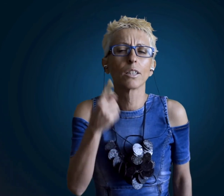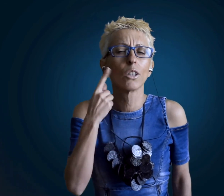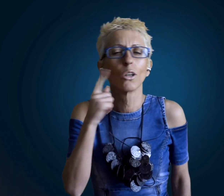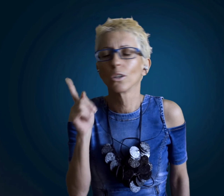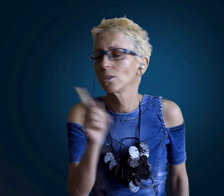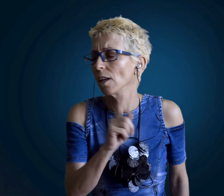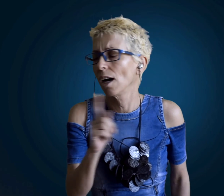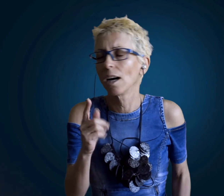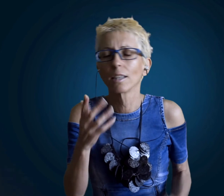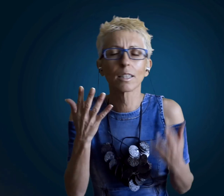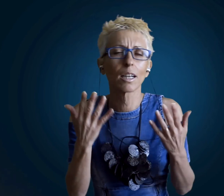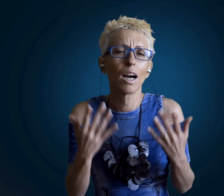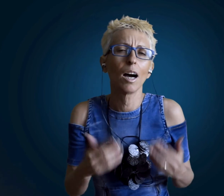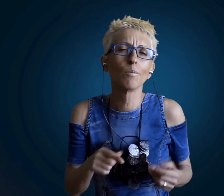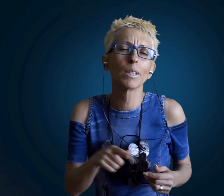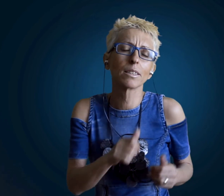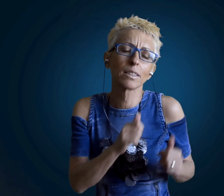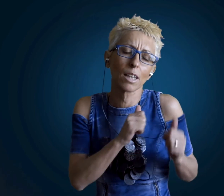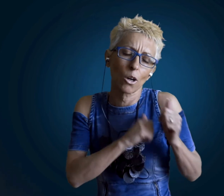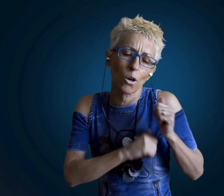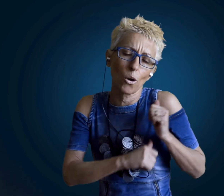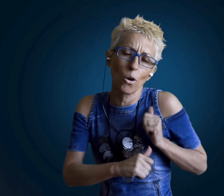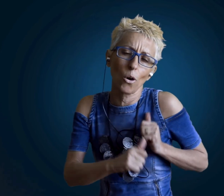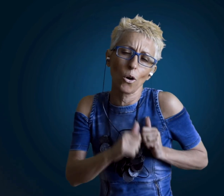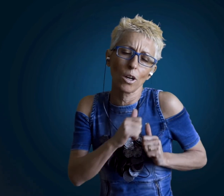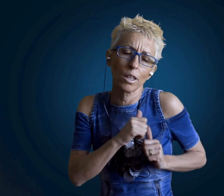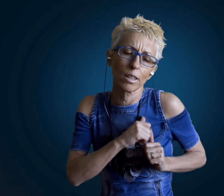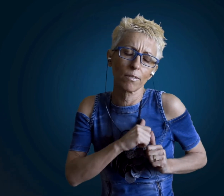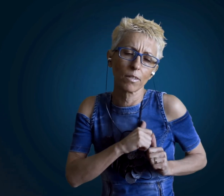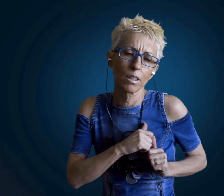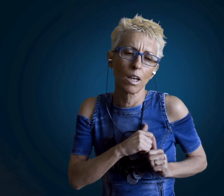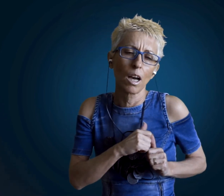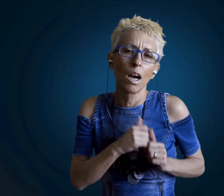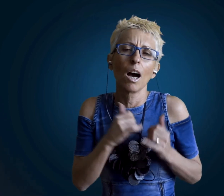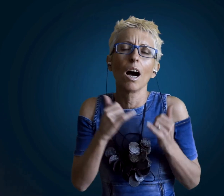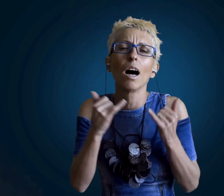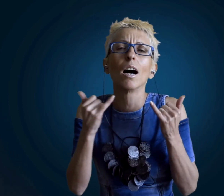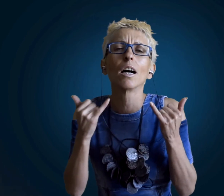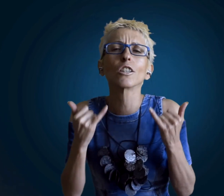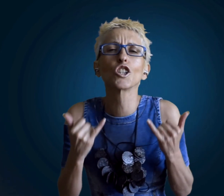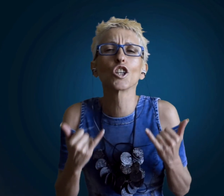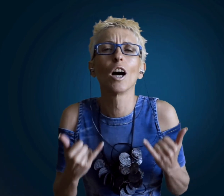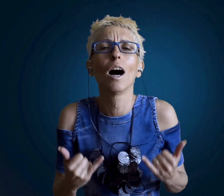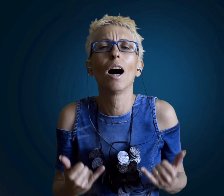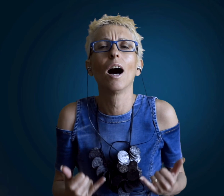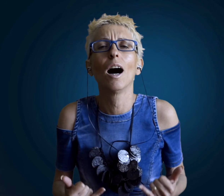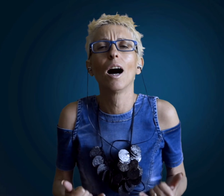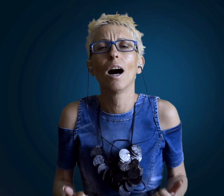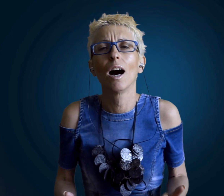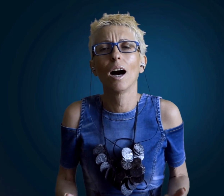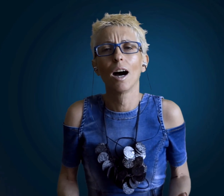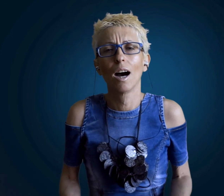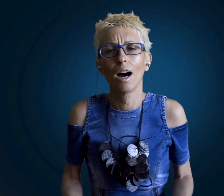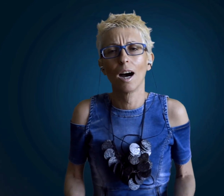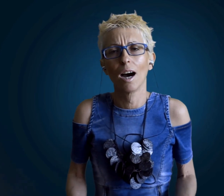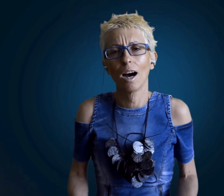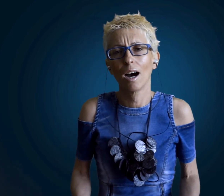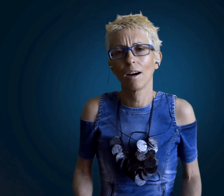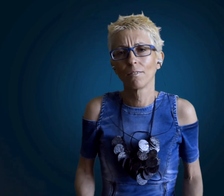you don't know how much it hurts now